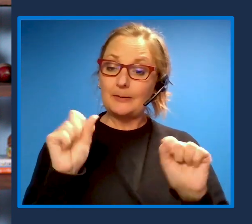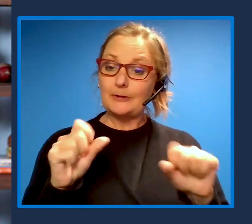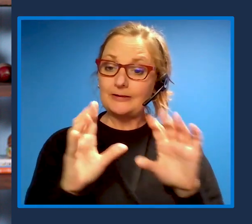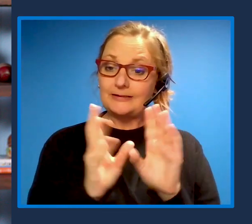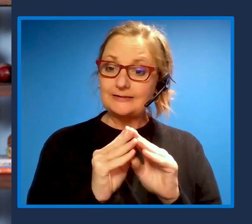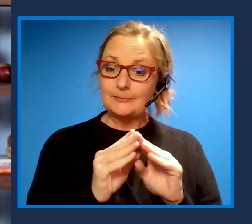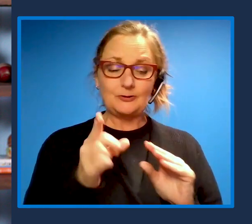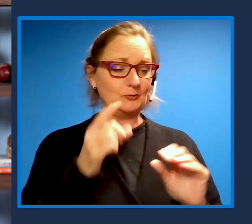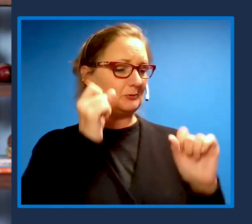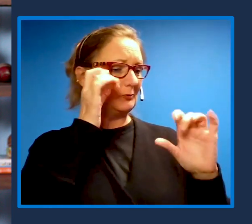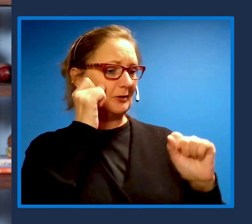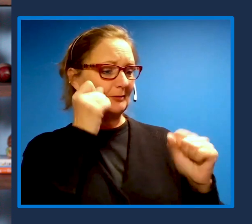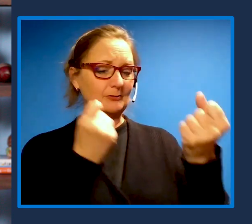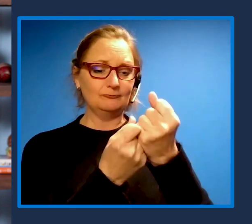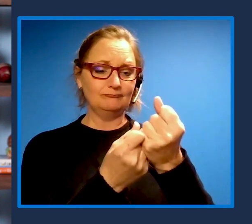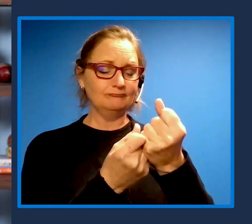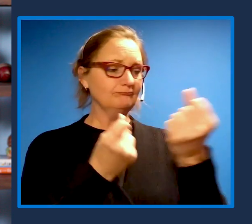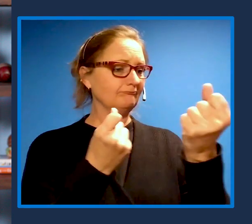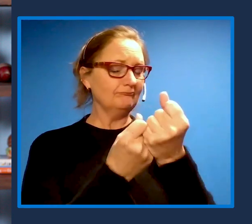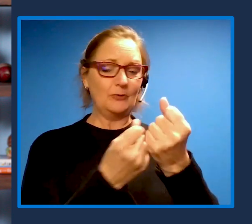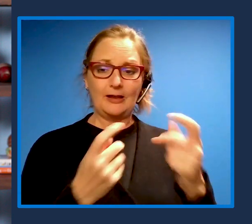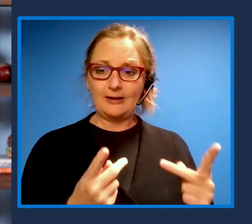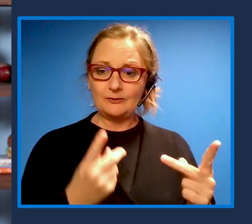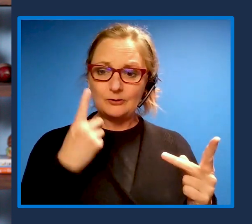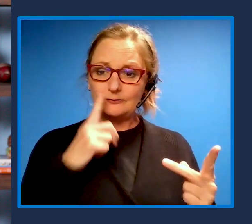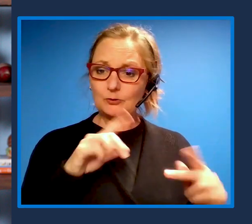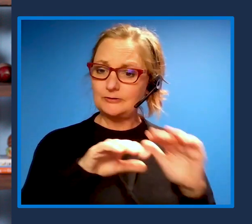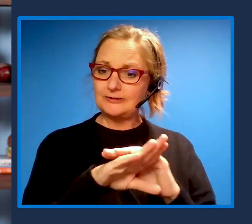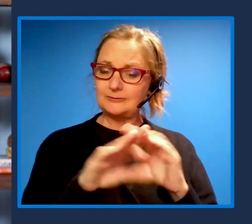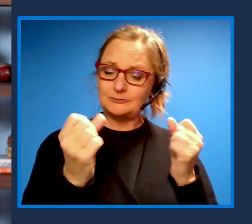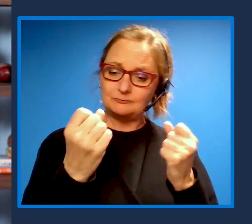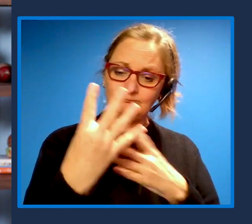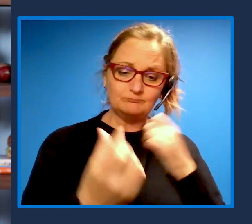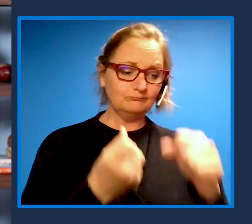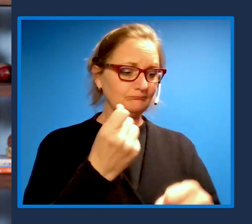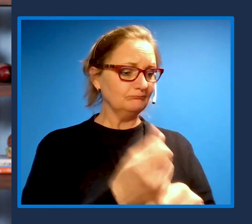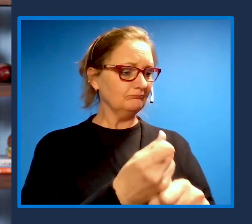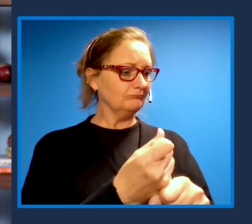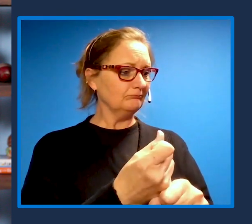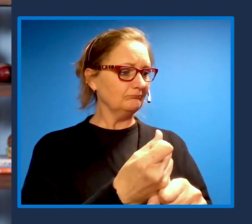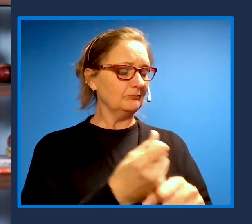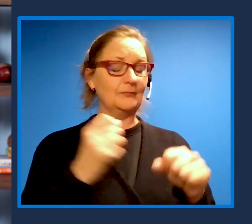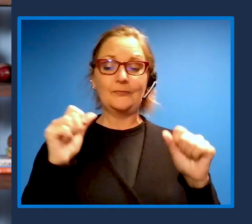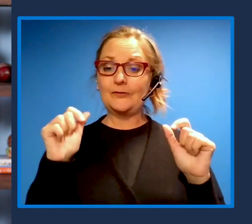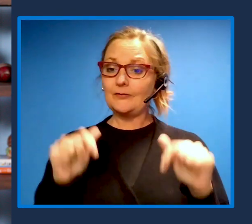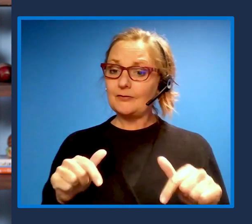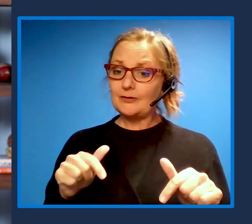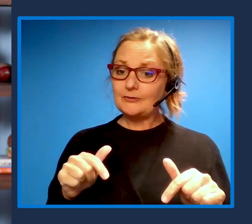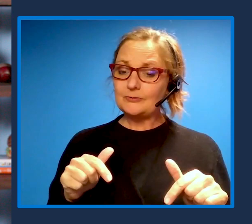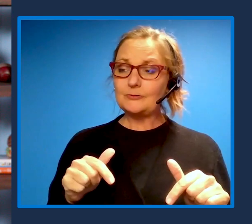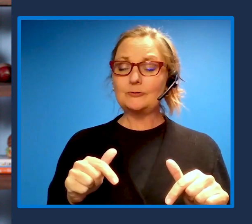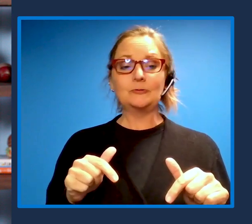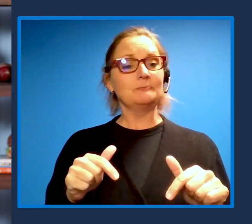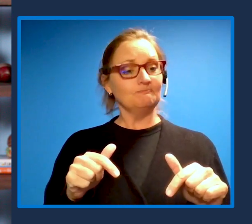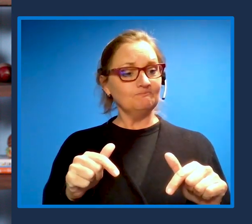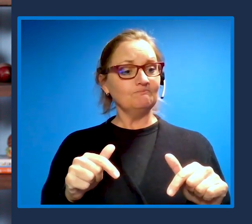for accessibility for many many years now. This has been in many ways, an extraordinary year.